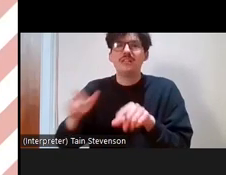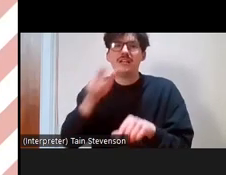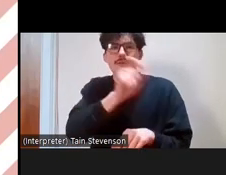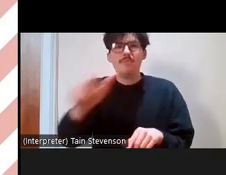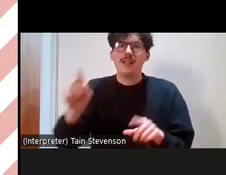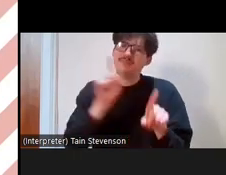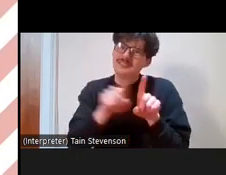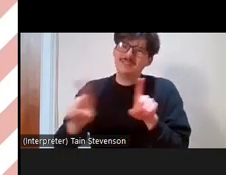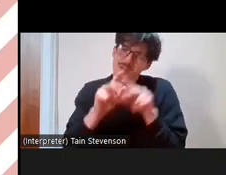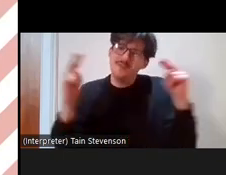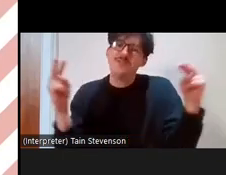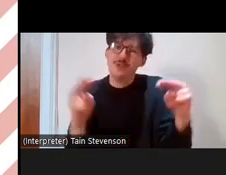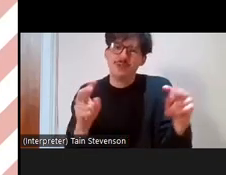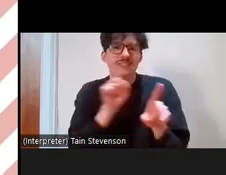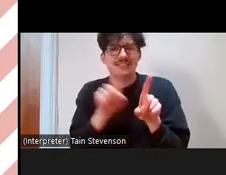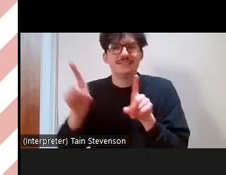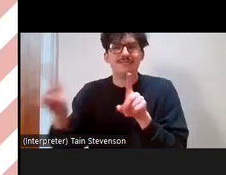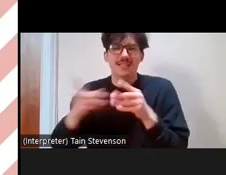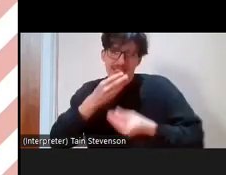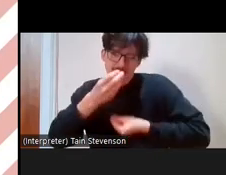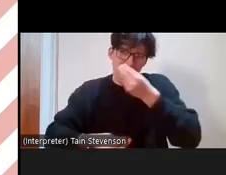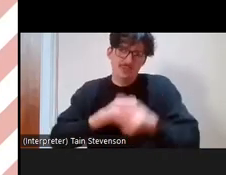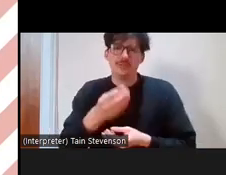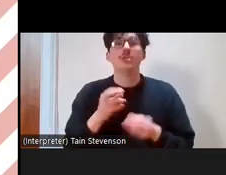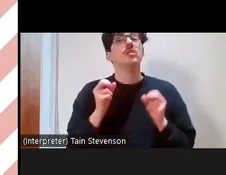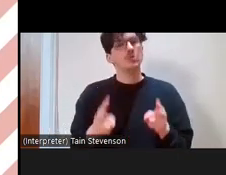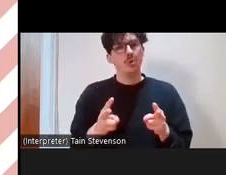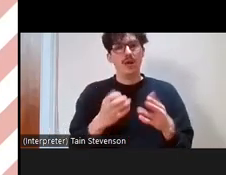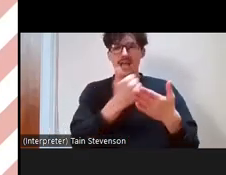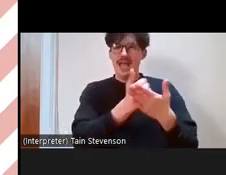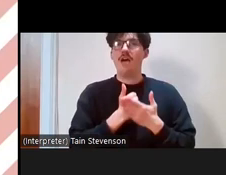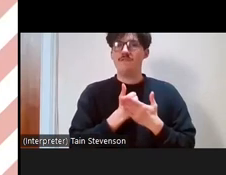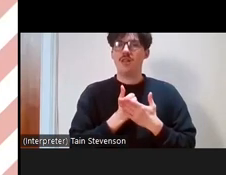so it's useful for us to establish what we mean when we say working class.